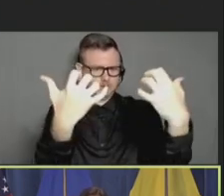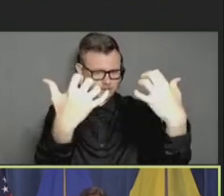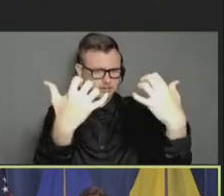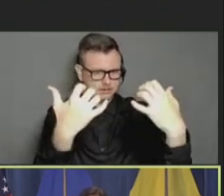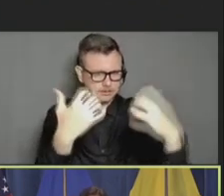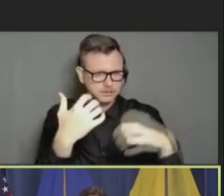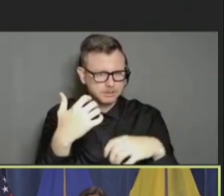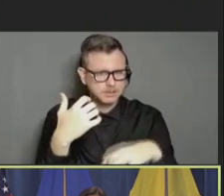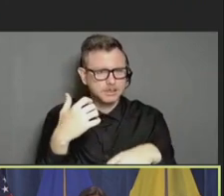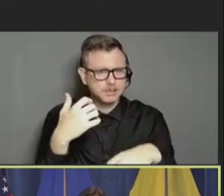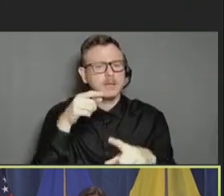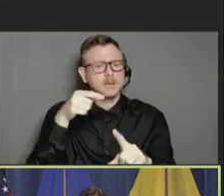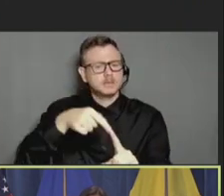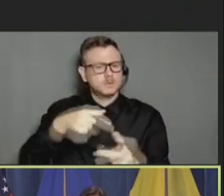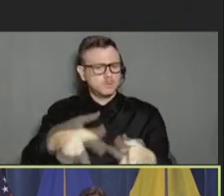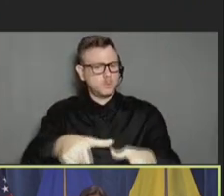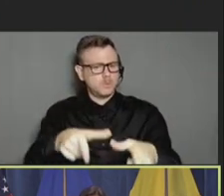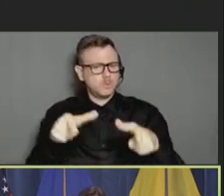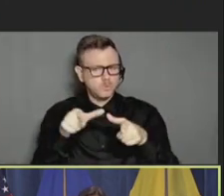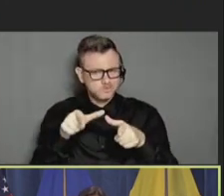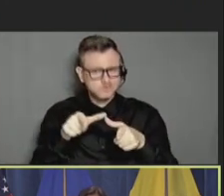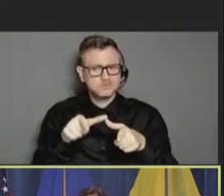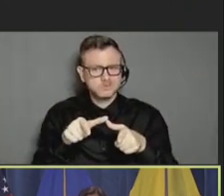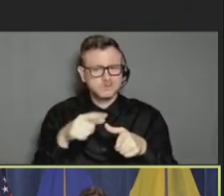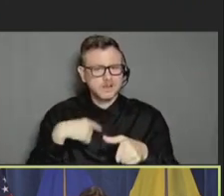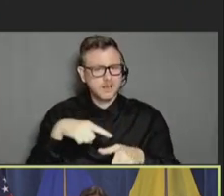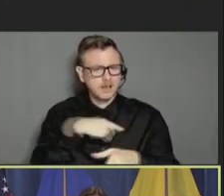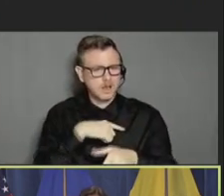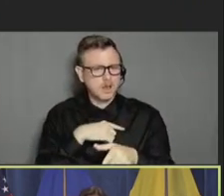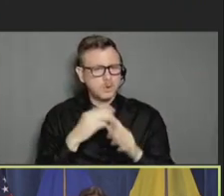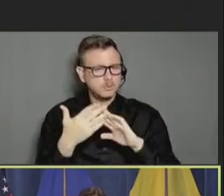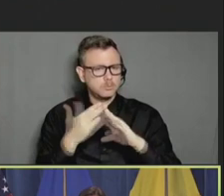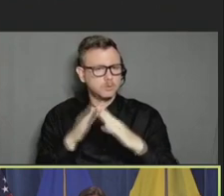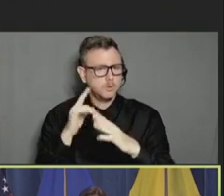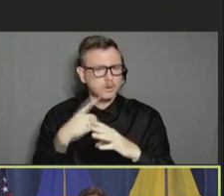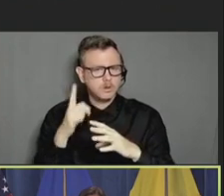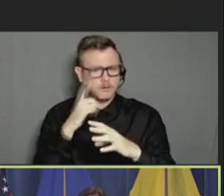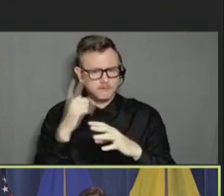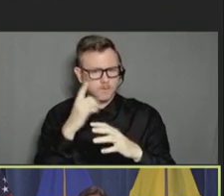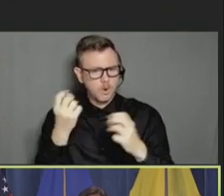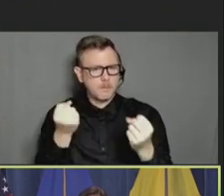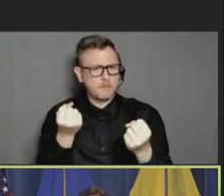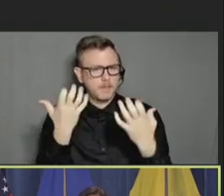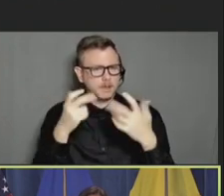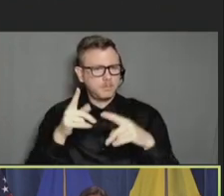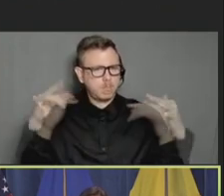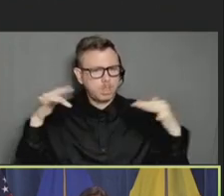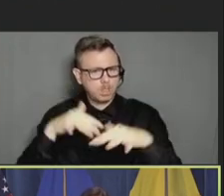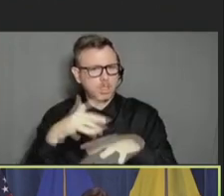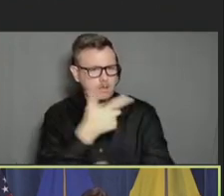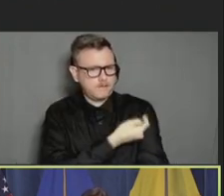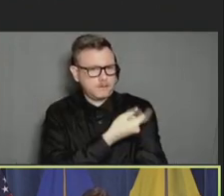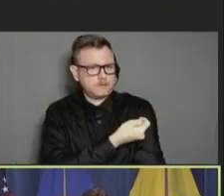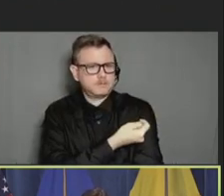a site in our community for mass vaccination. And really, we watched those numbers every